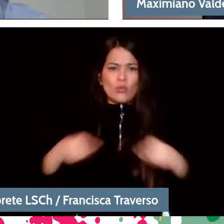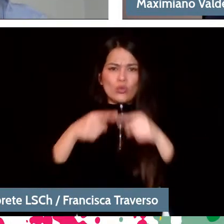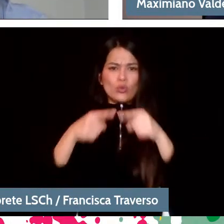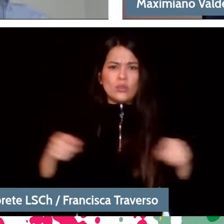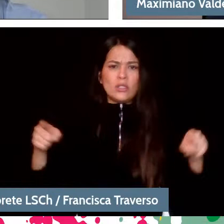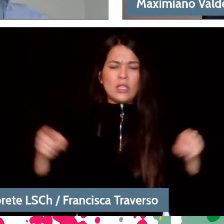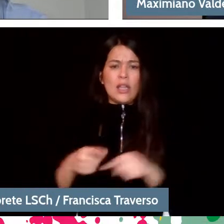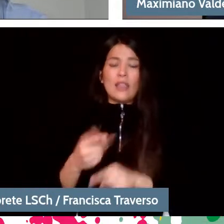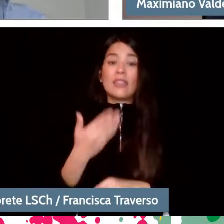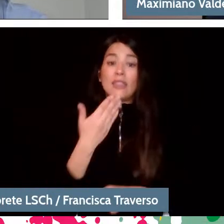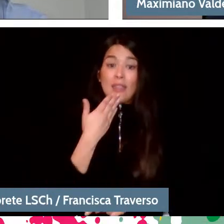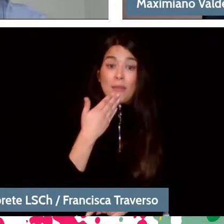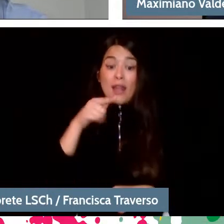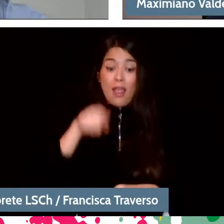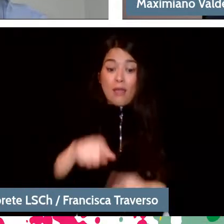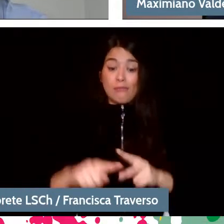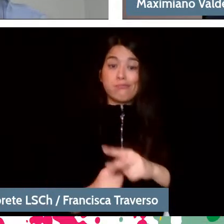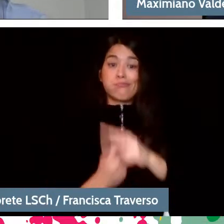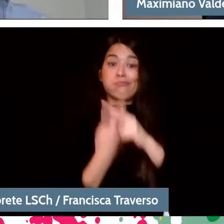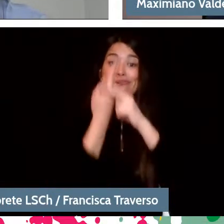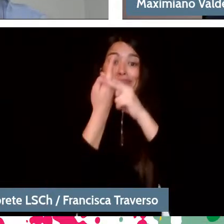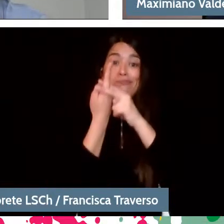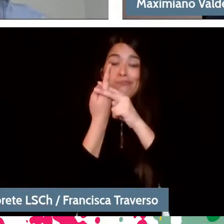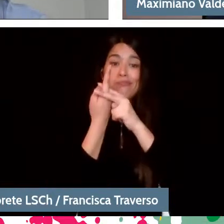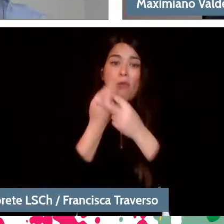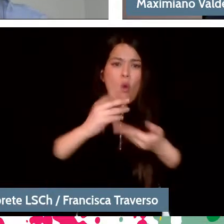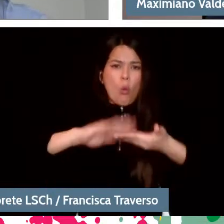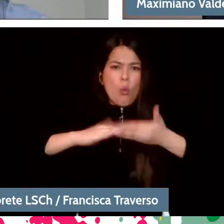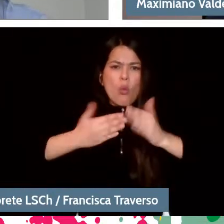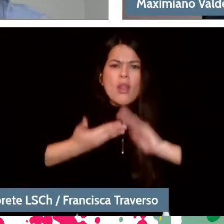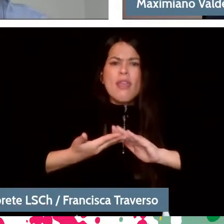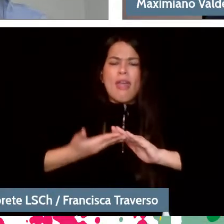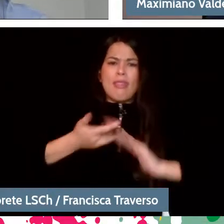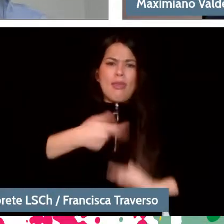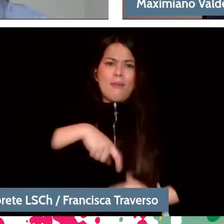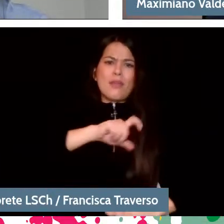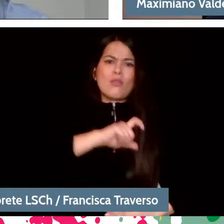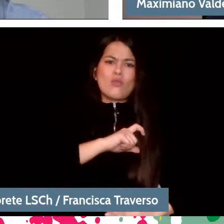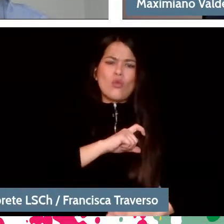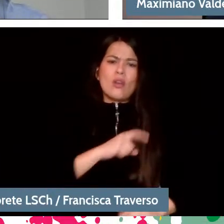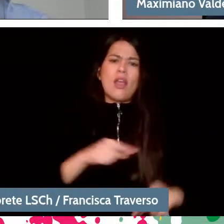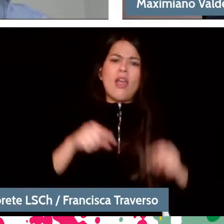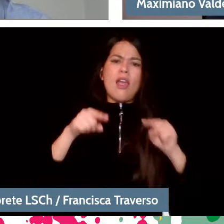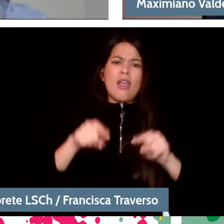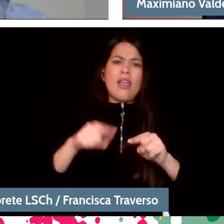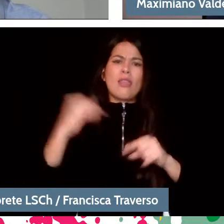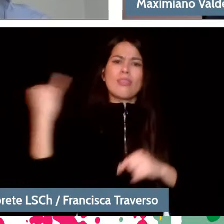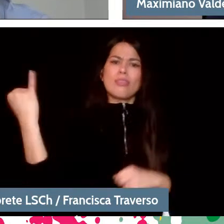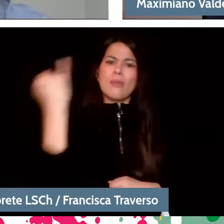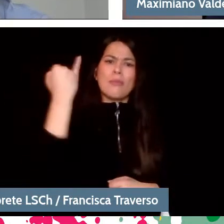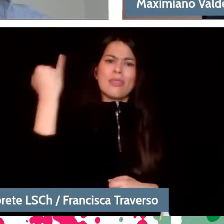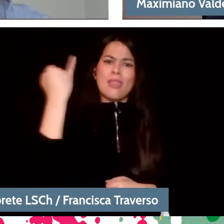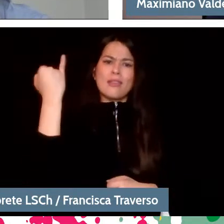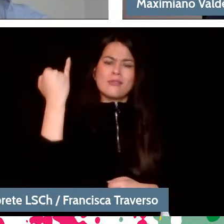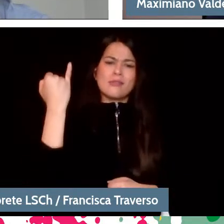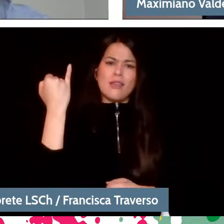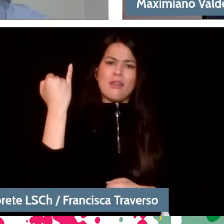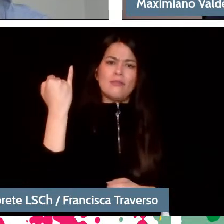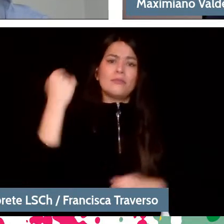was generated and developed. Where each community acquired independence. That is a bit of the topic that is being discussed today in Chile.